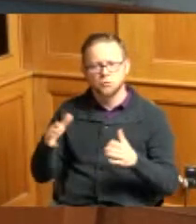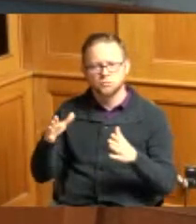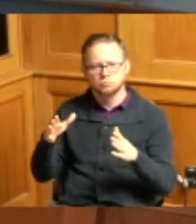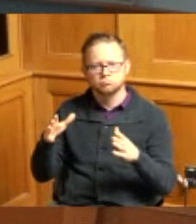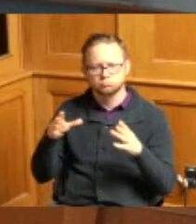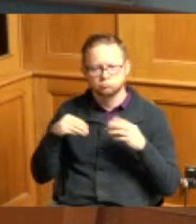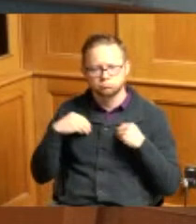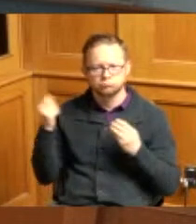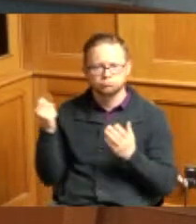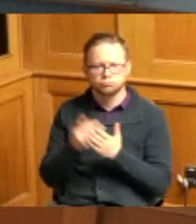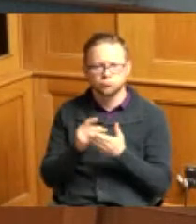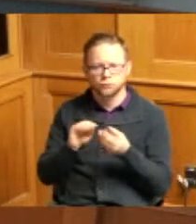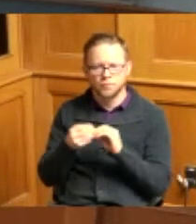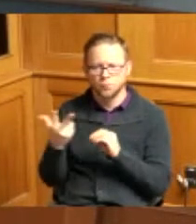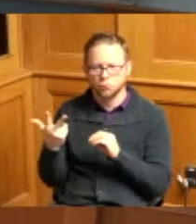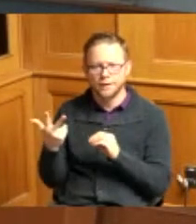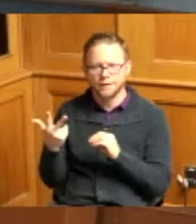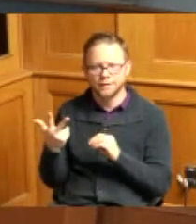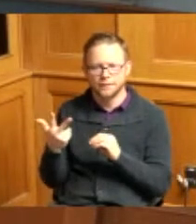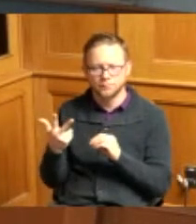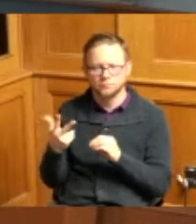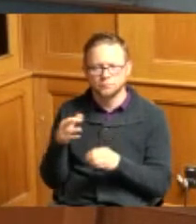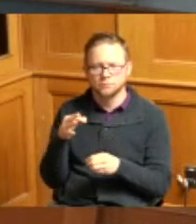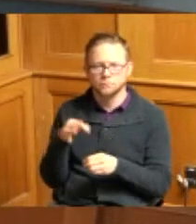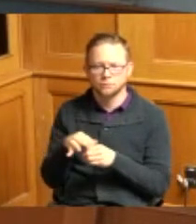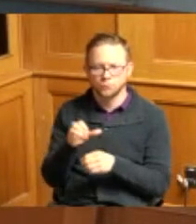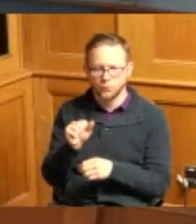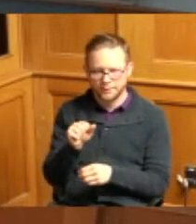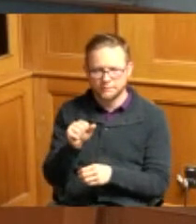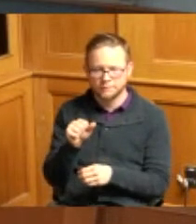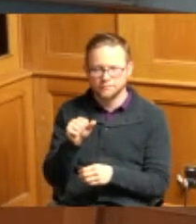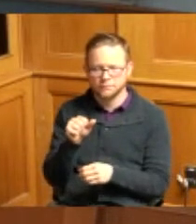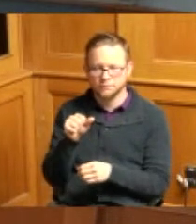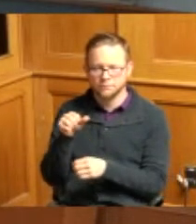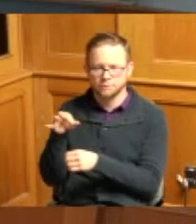second Commissioner Summerow Dumas yes Commissioner Reece yes Commissioner Driehaus yes